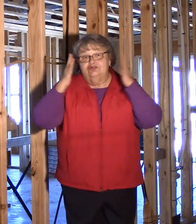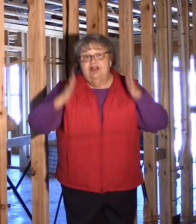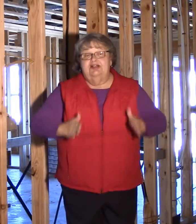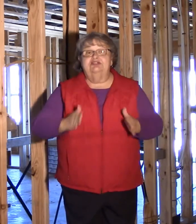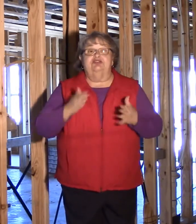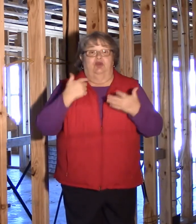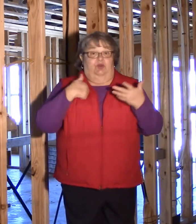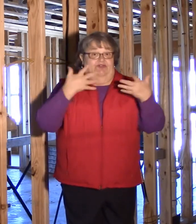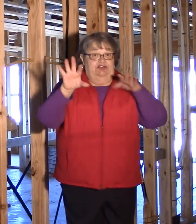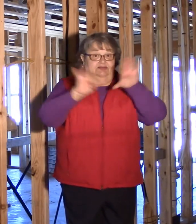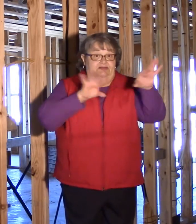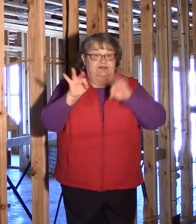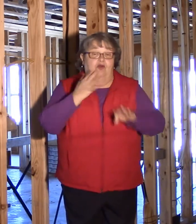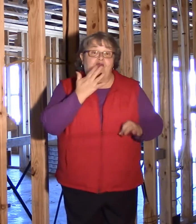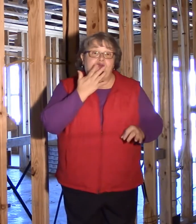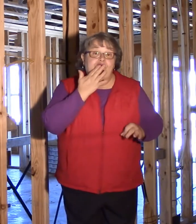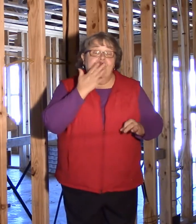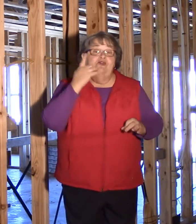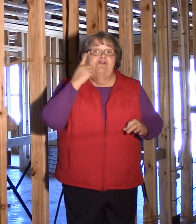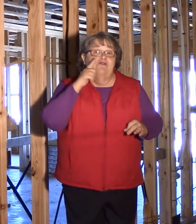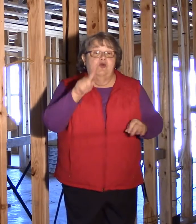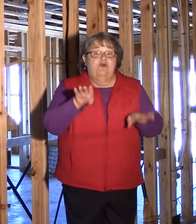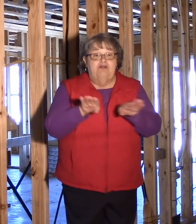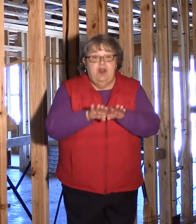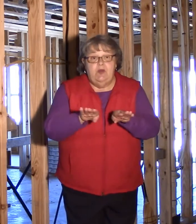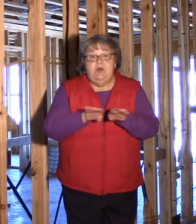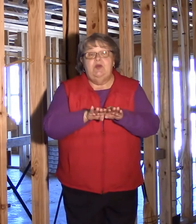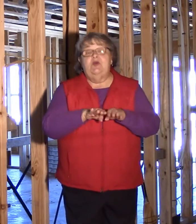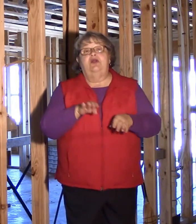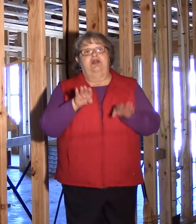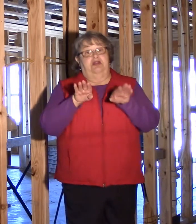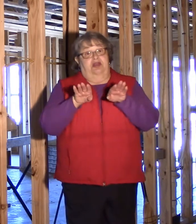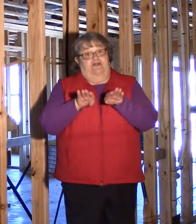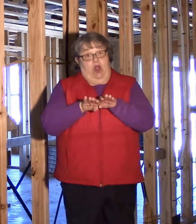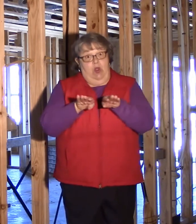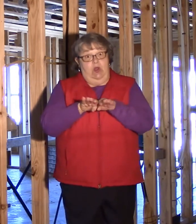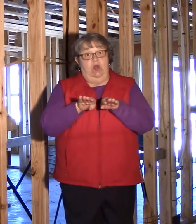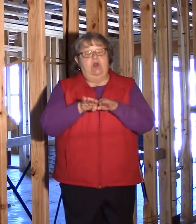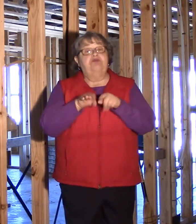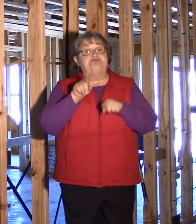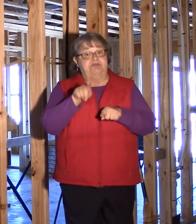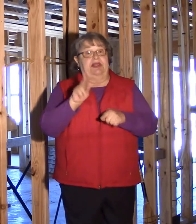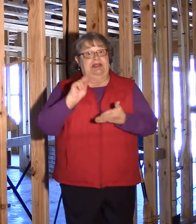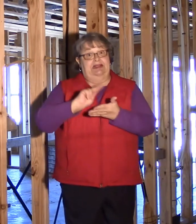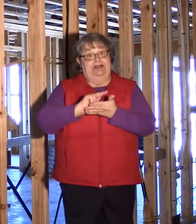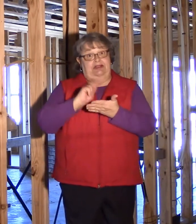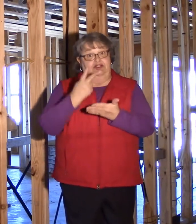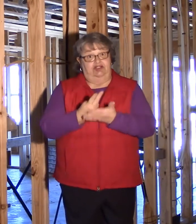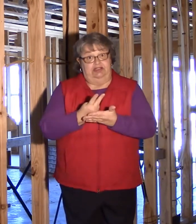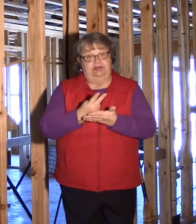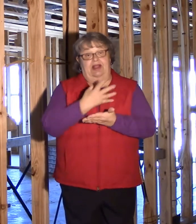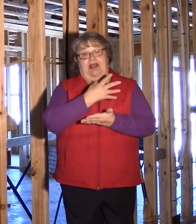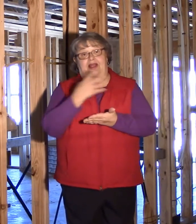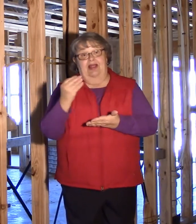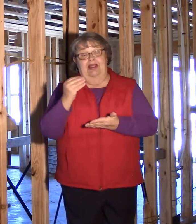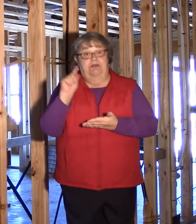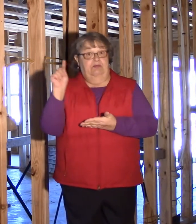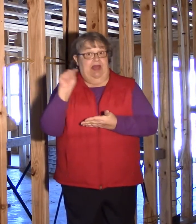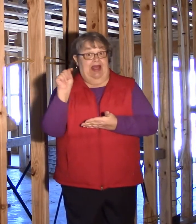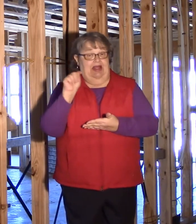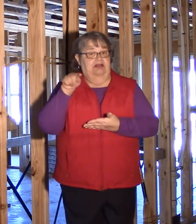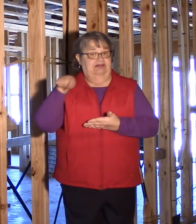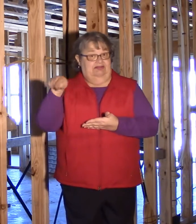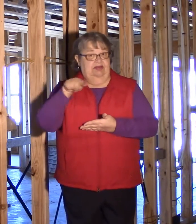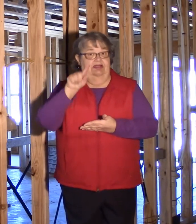We have chosen colors for floors... kitchen and bathroom will have tiles